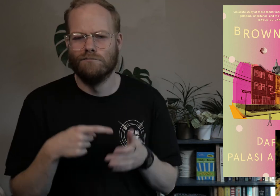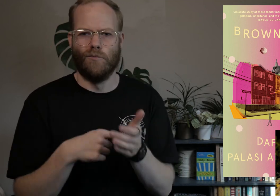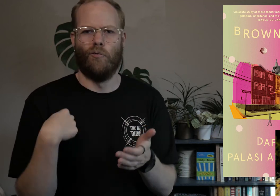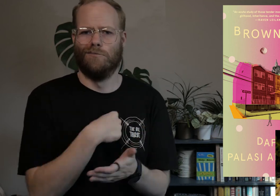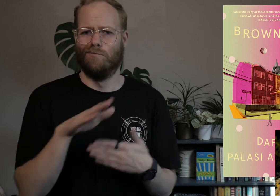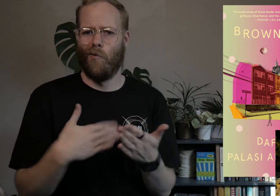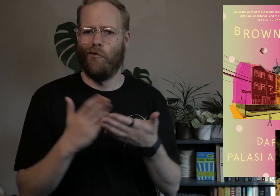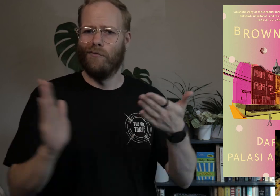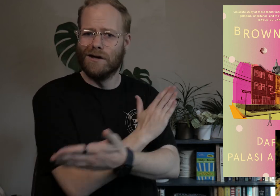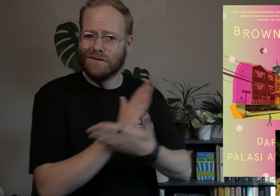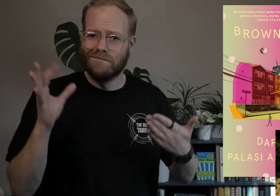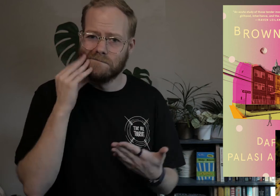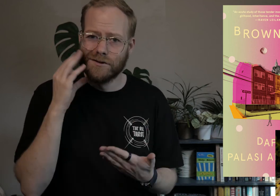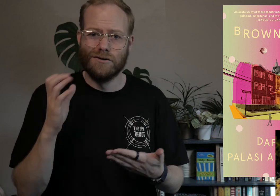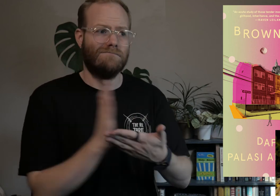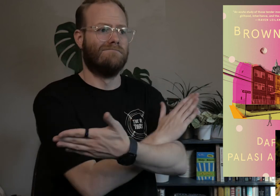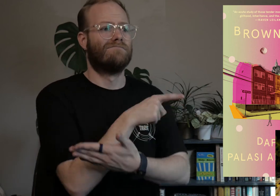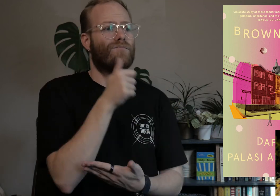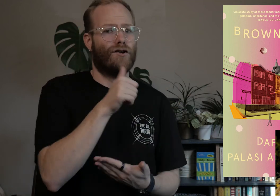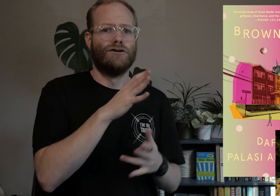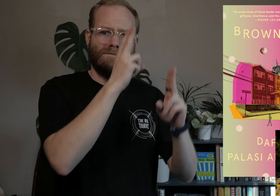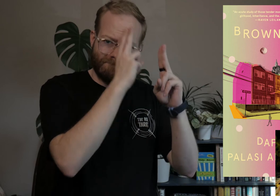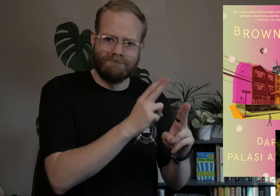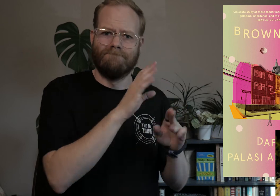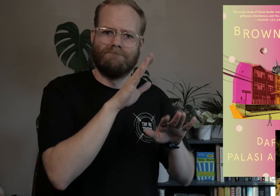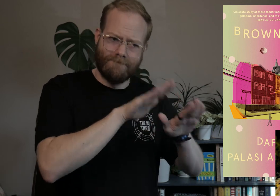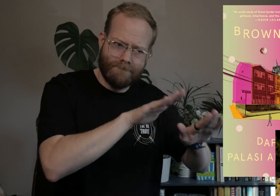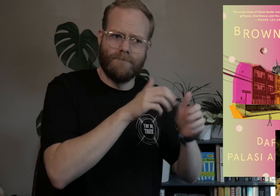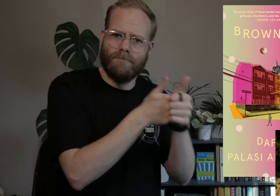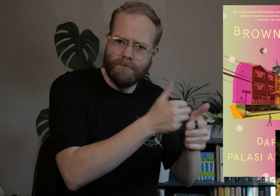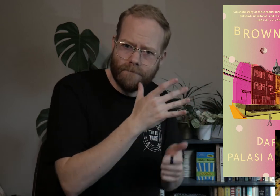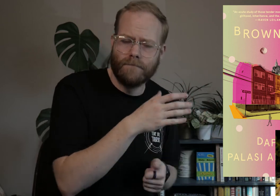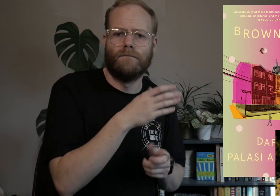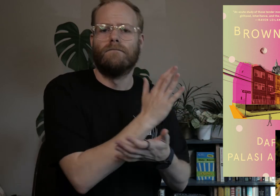It shows us the whole range of experiences, from girls who are dutiful and do all their mothers say,